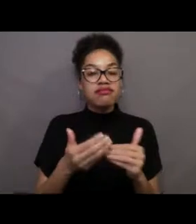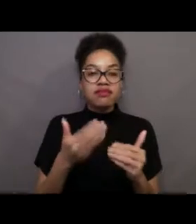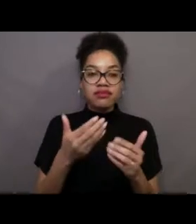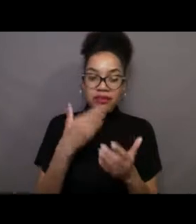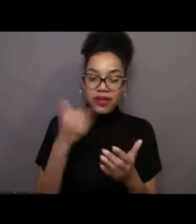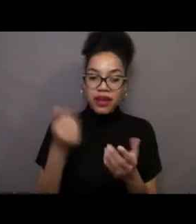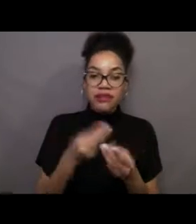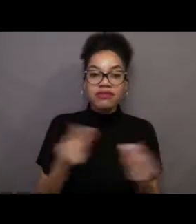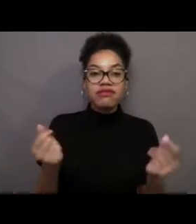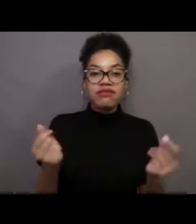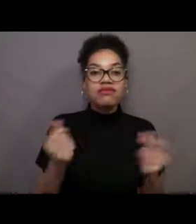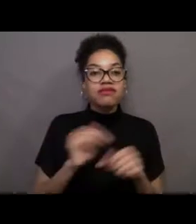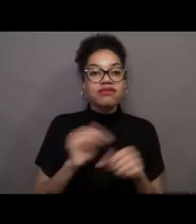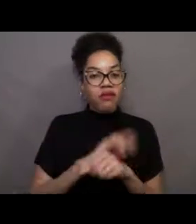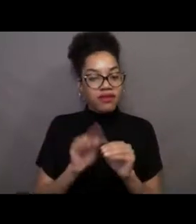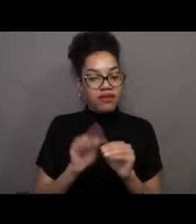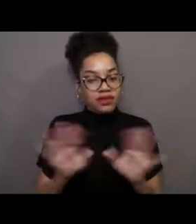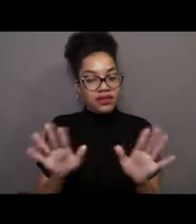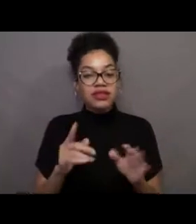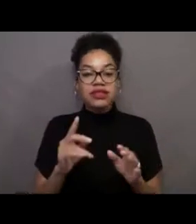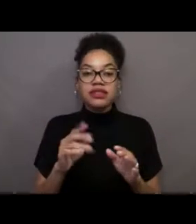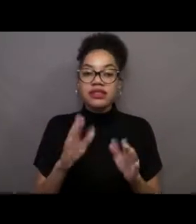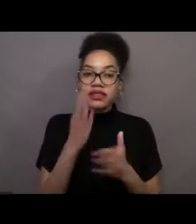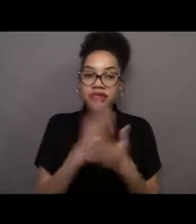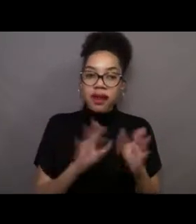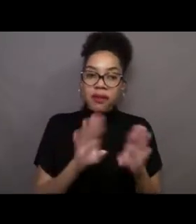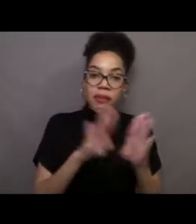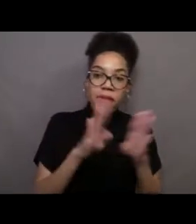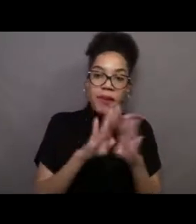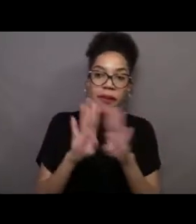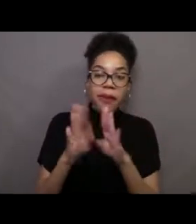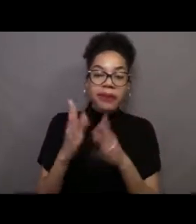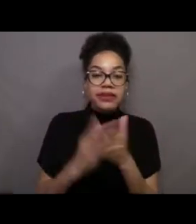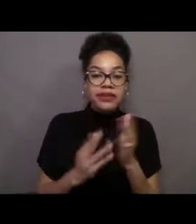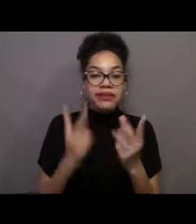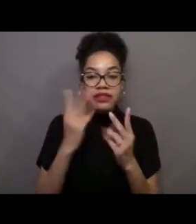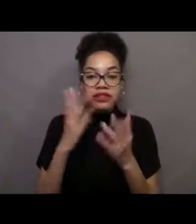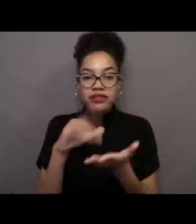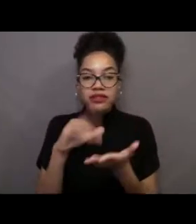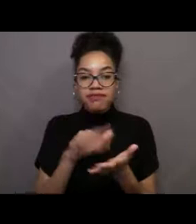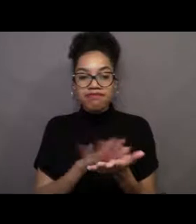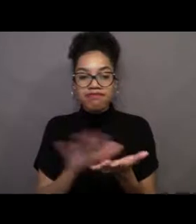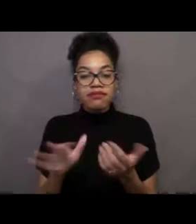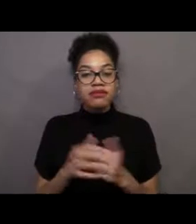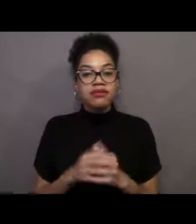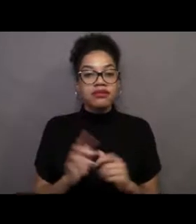reopening some museums and visitor centers. We are going to be closed until it's safe to do so,